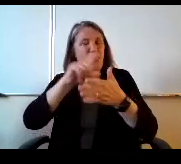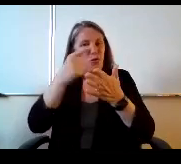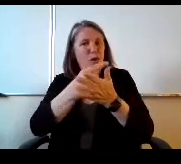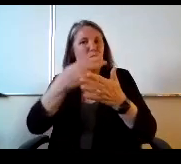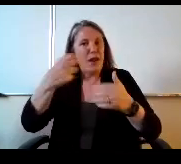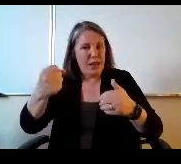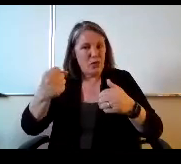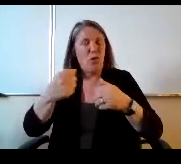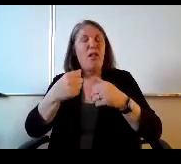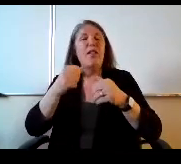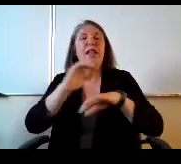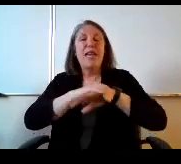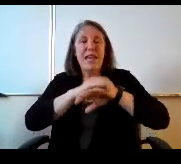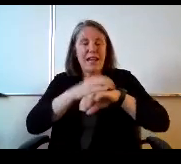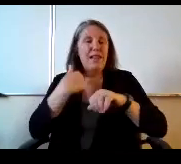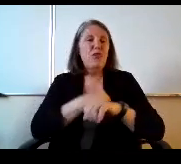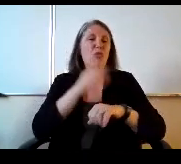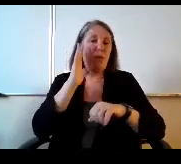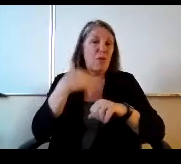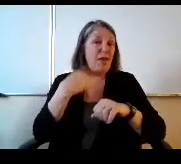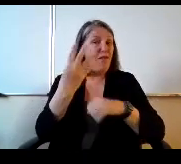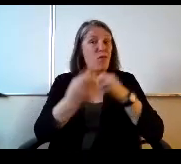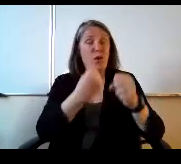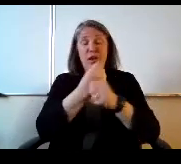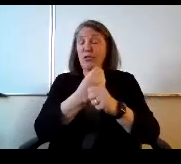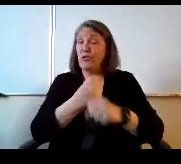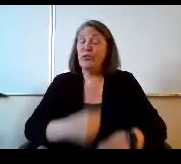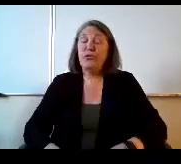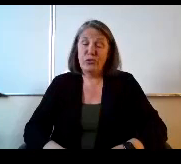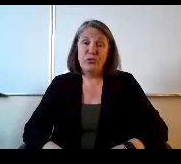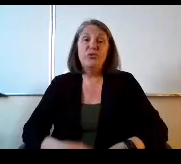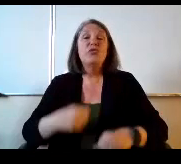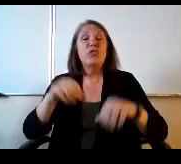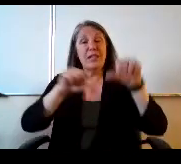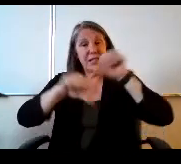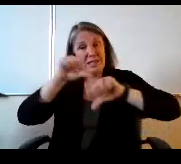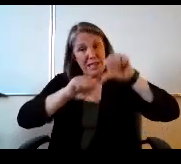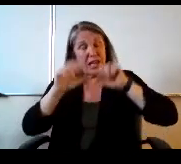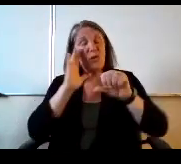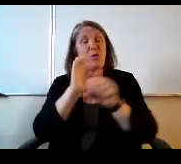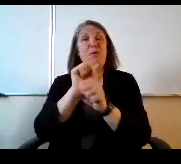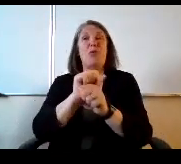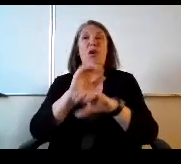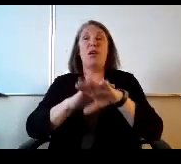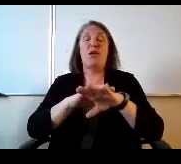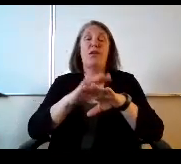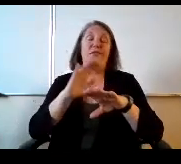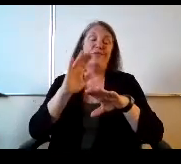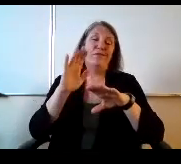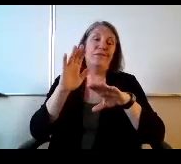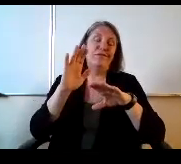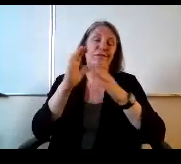we will have for years, and then science. We're going to be working on. You know, the courses and world language and social